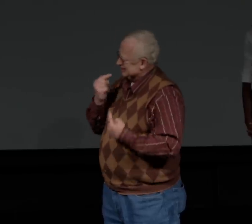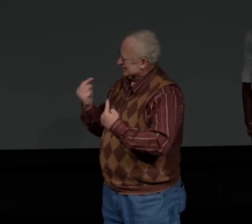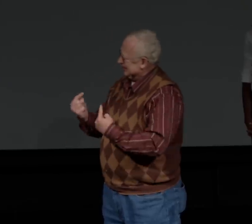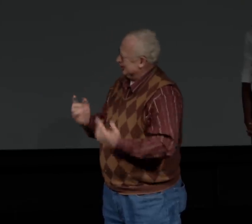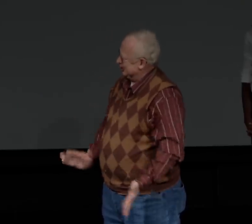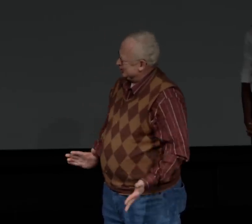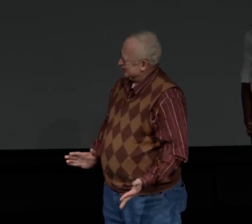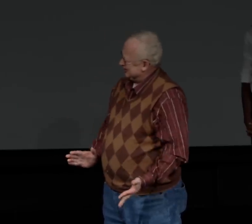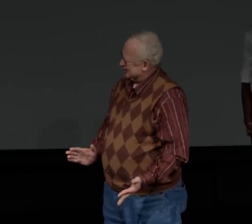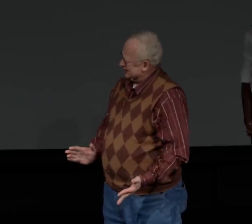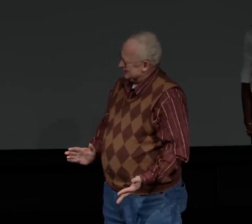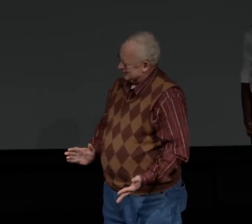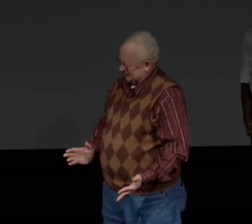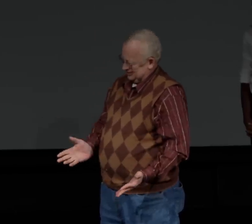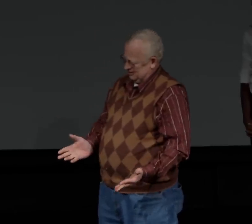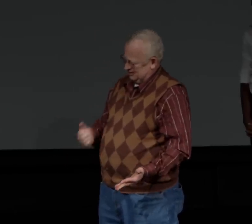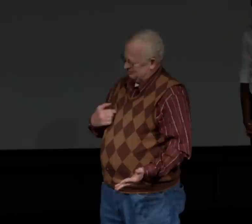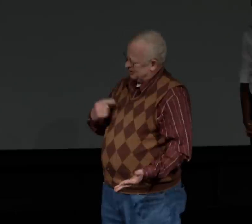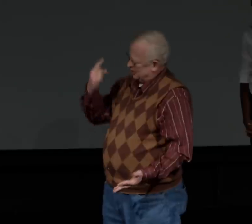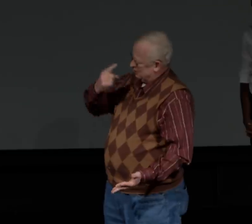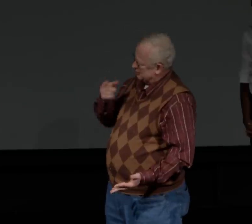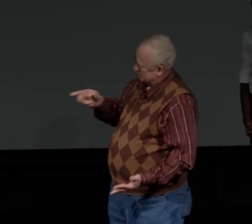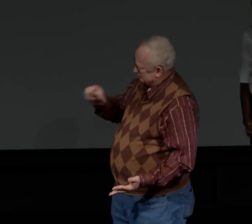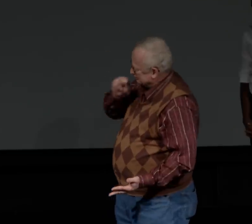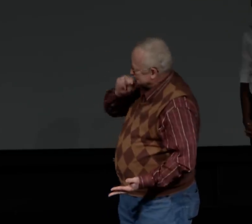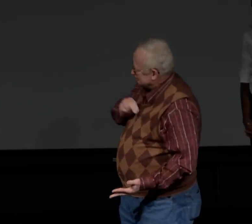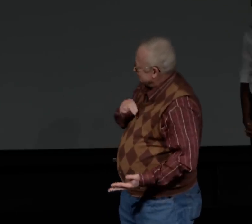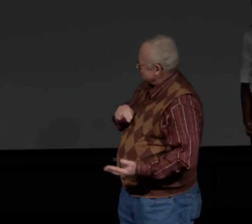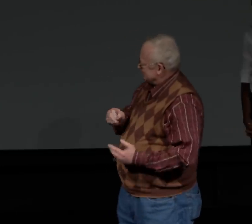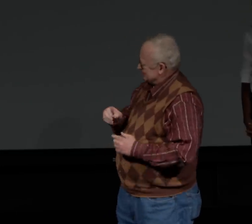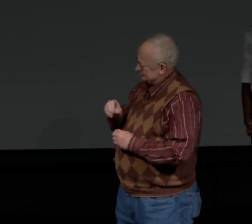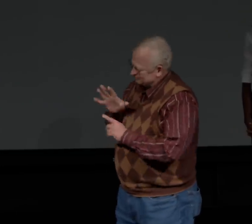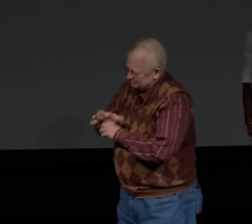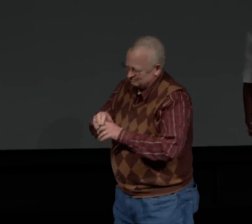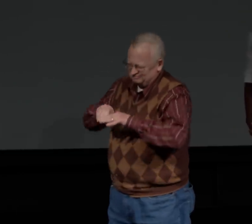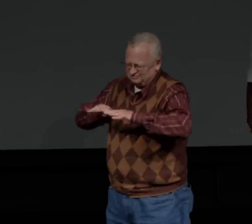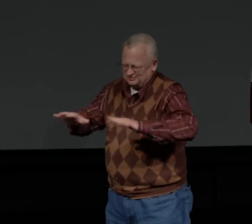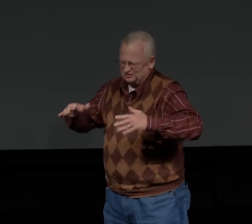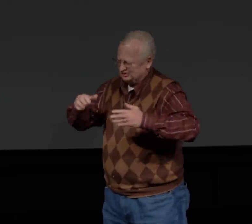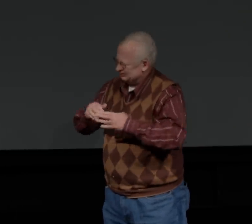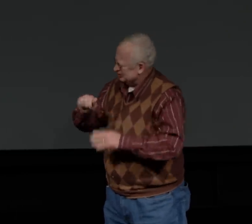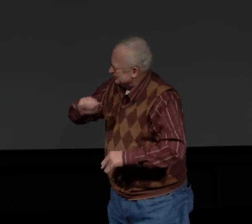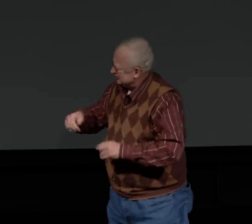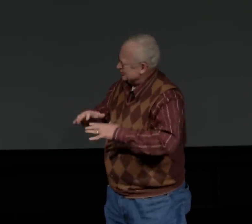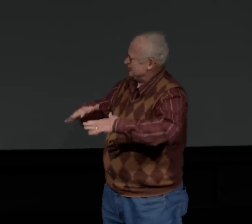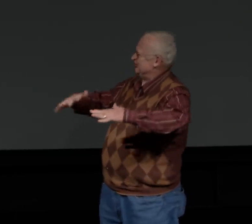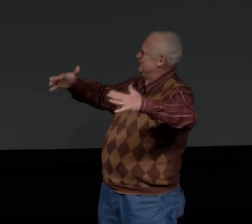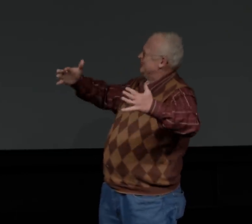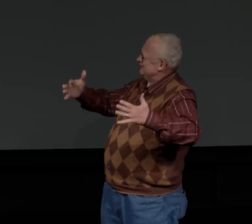This one particular person is known as a deaf celebrity.